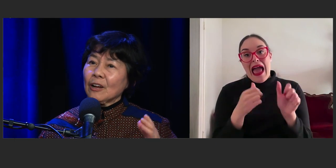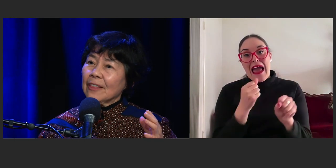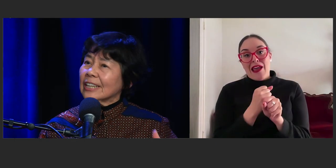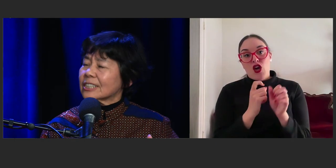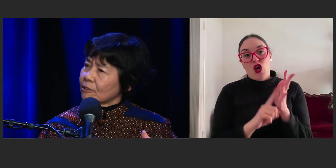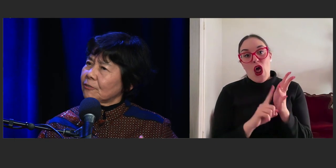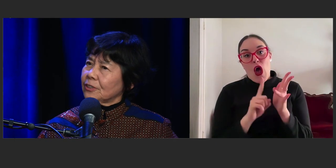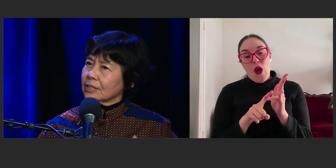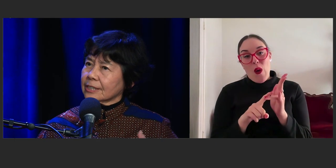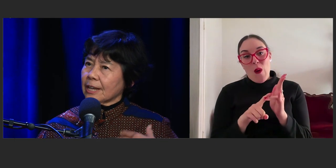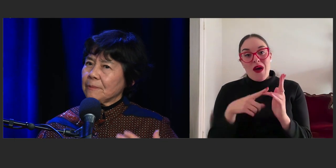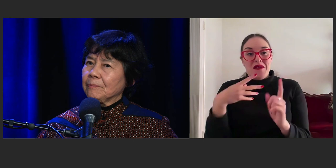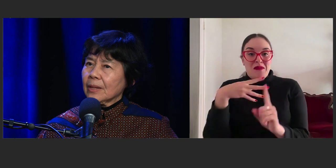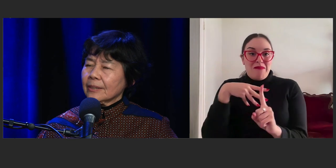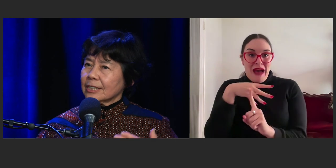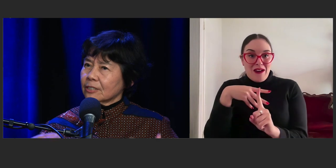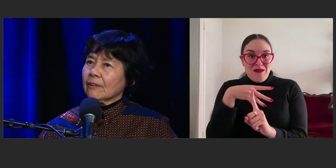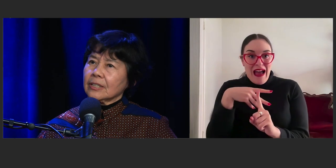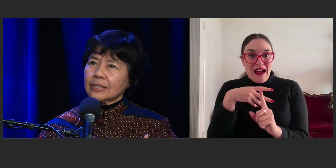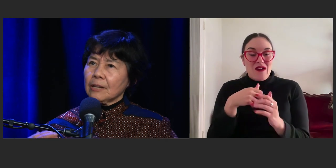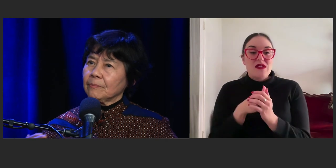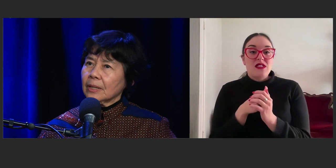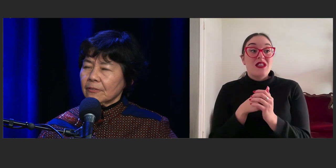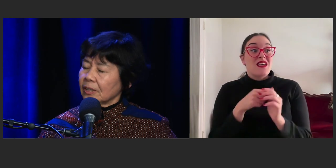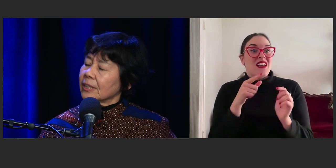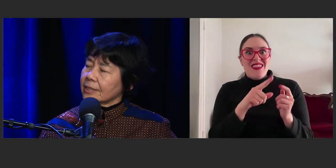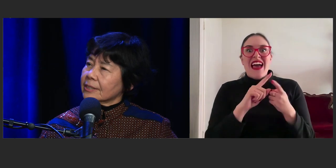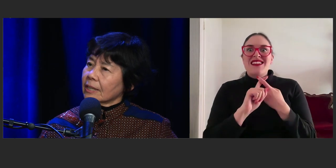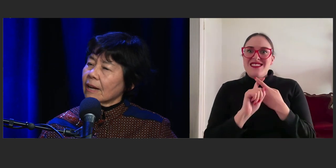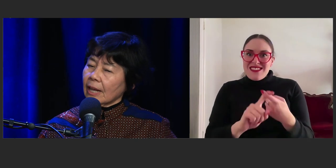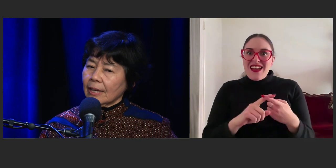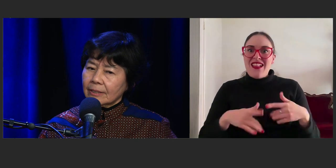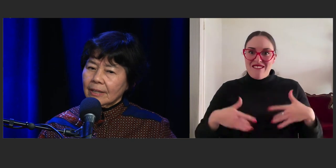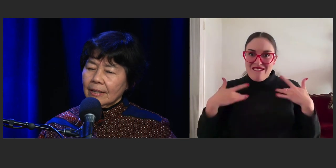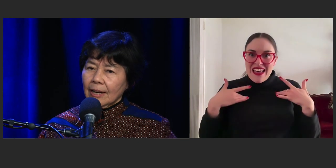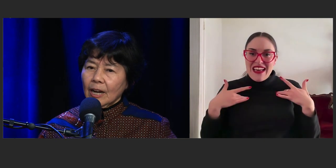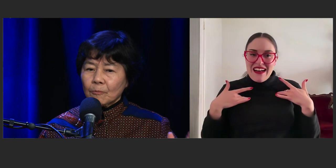and they still feel the same, they still have the same feelings that I had